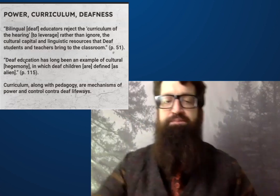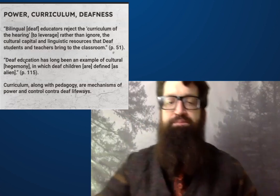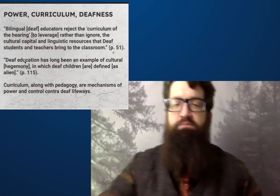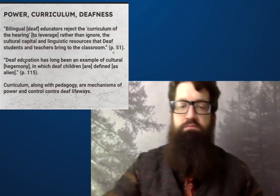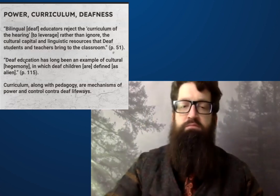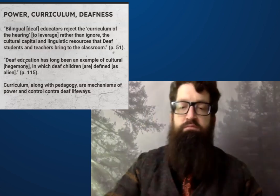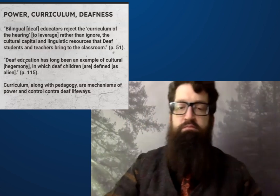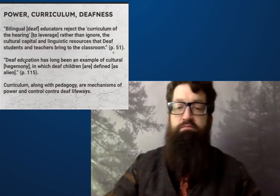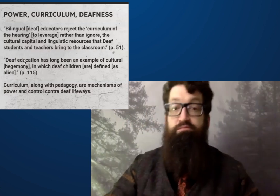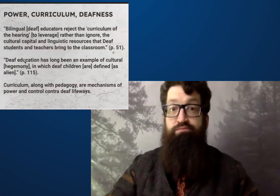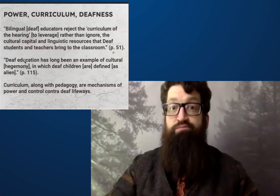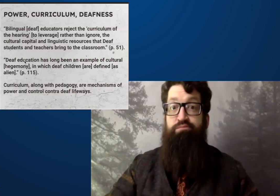Other